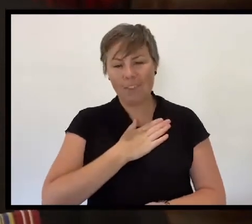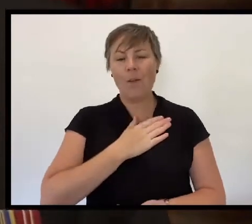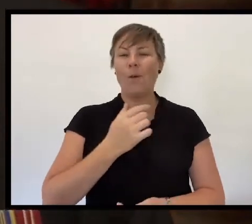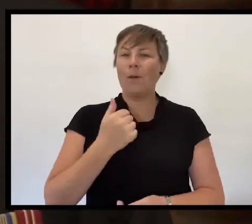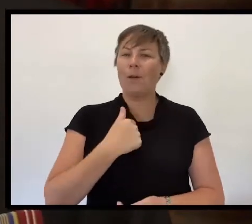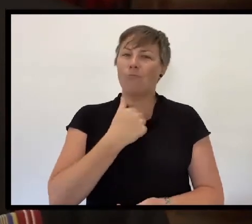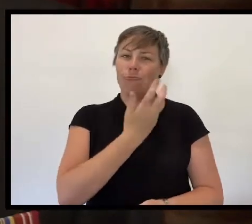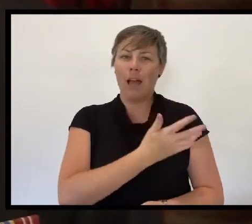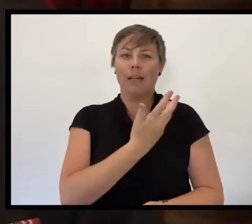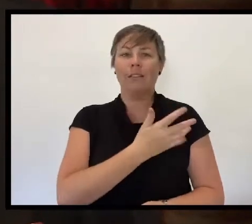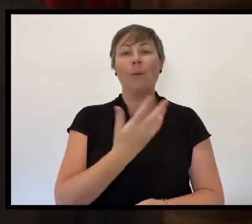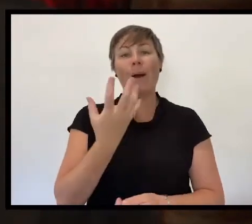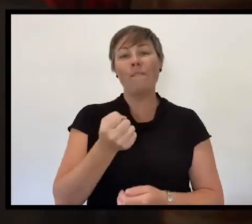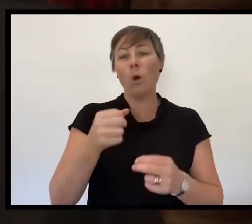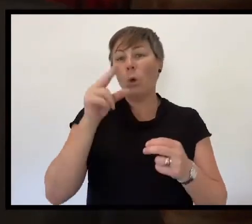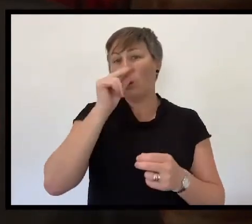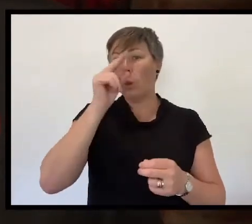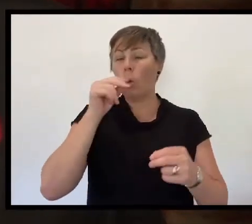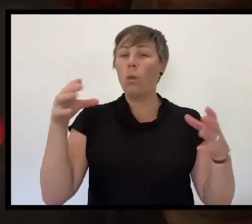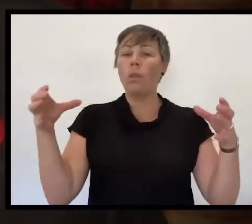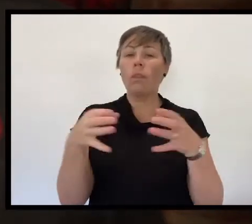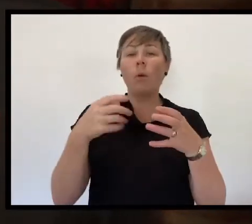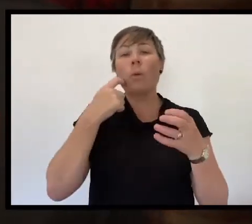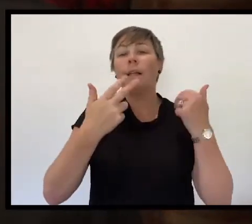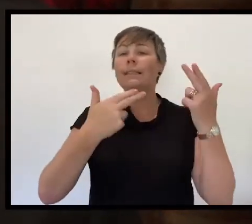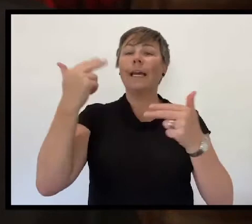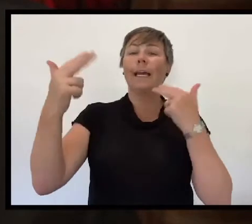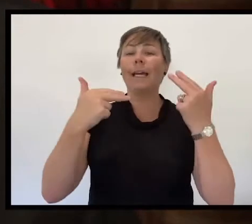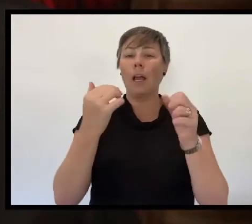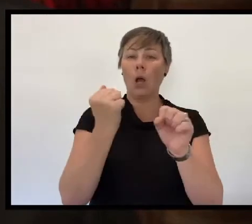Exaudi Youth Choir who will sing Goin’ Home.